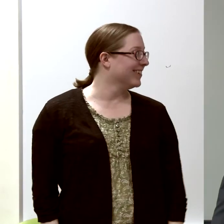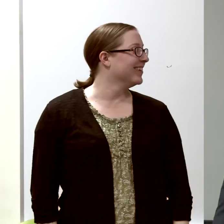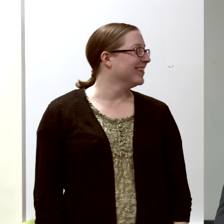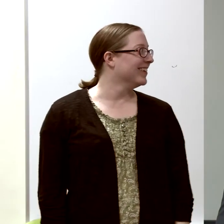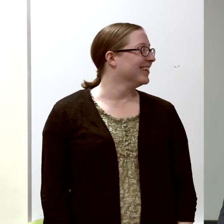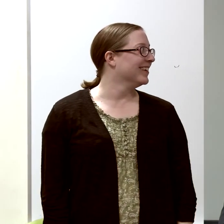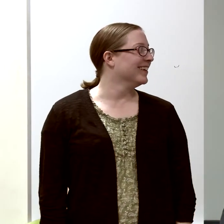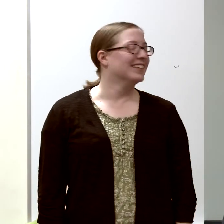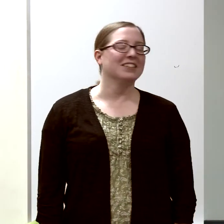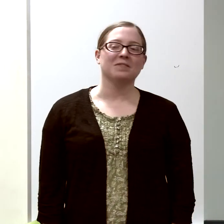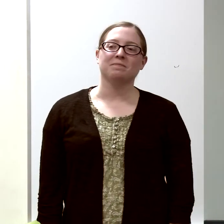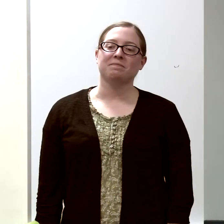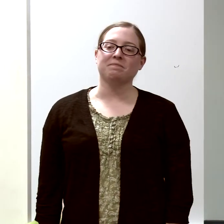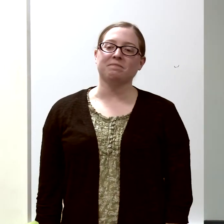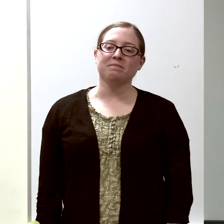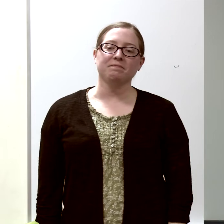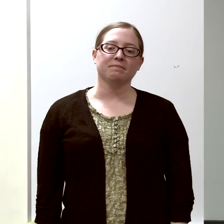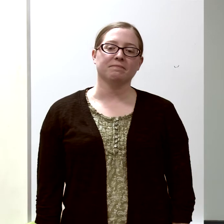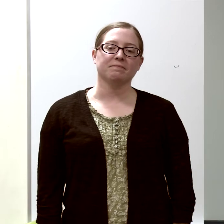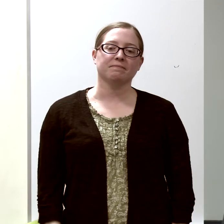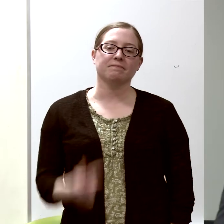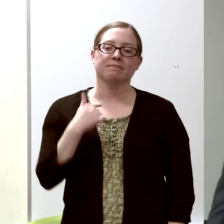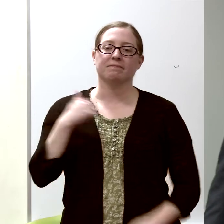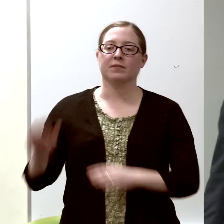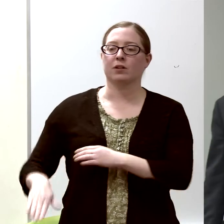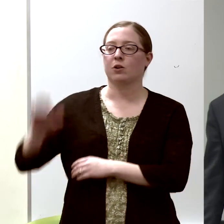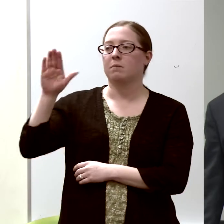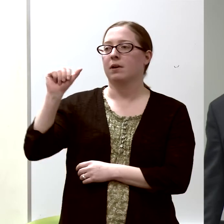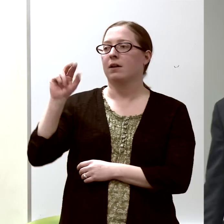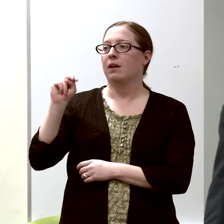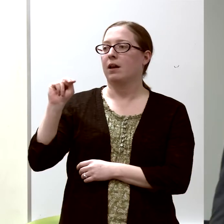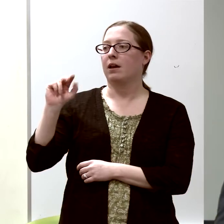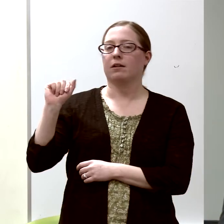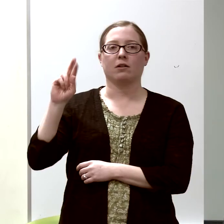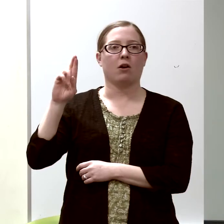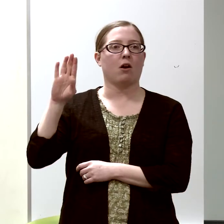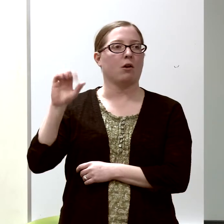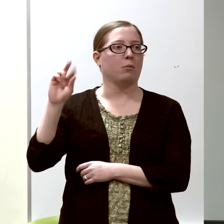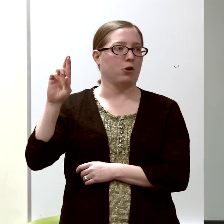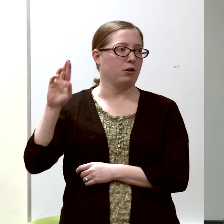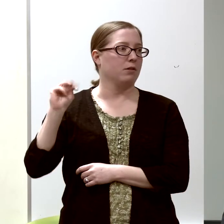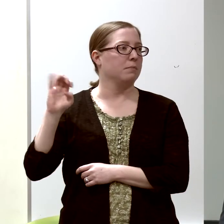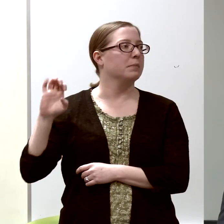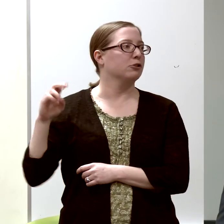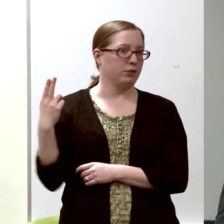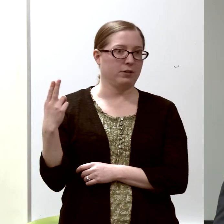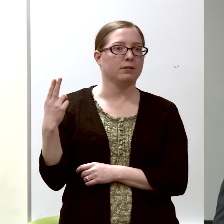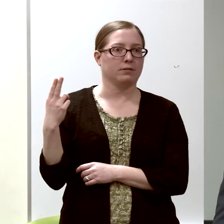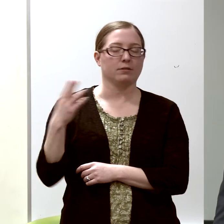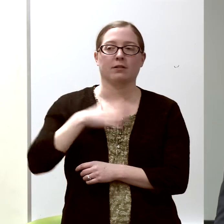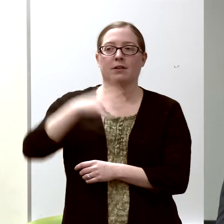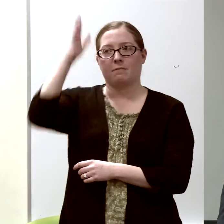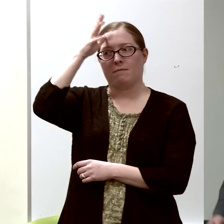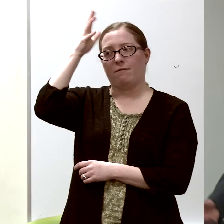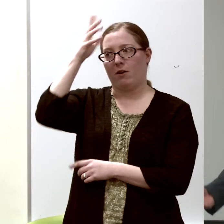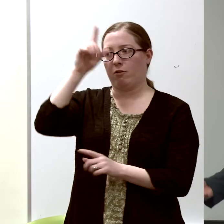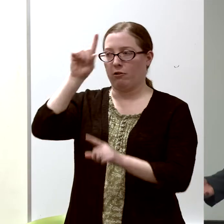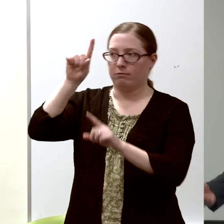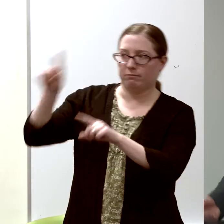So I was-- I grew up in Ann Arbor, Michigan, where my father went for a job